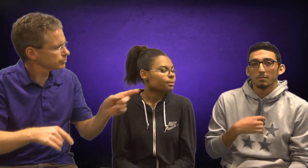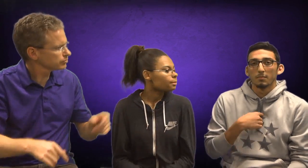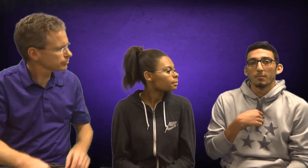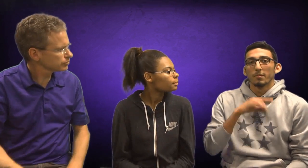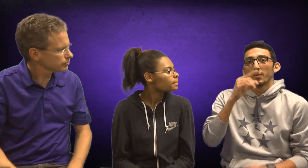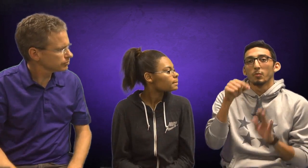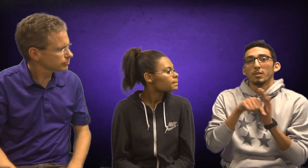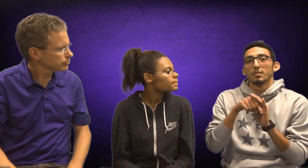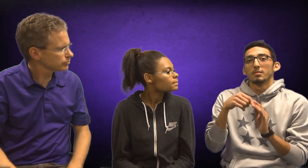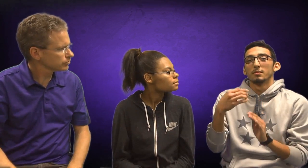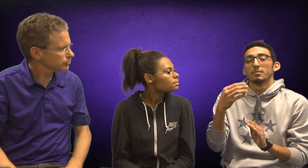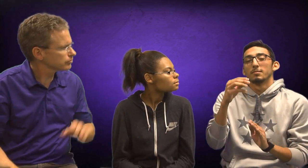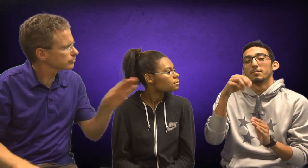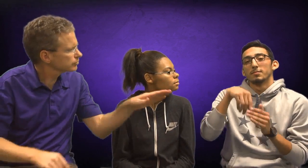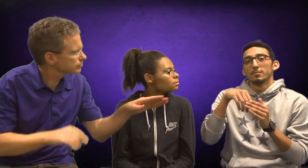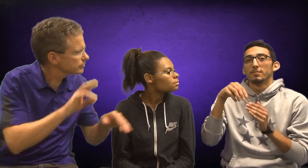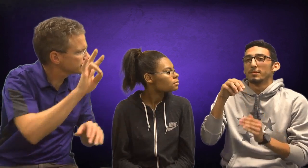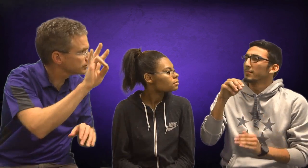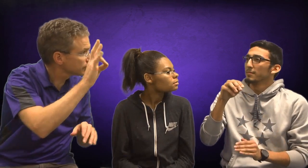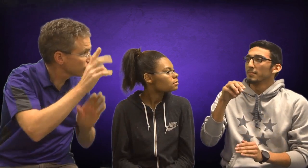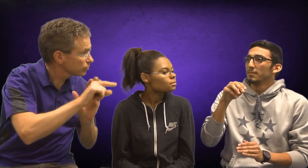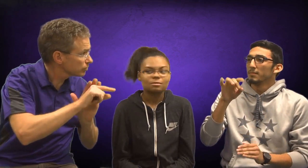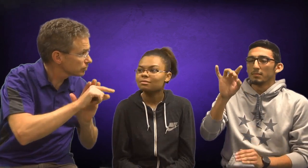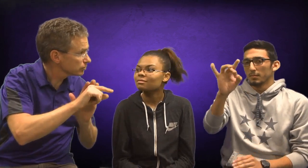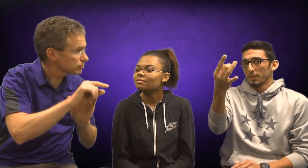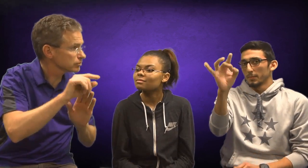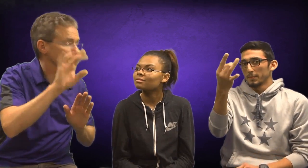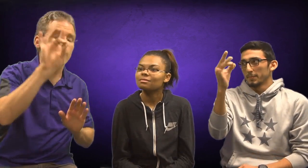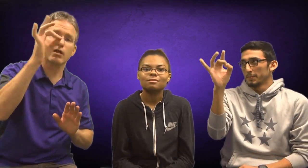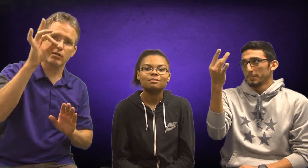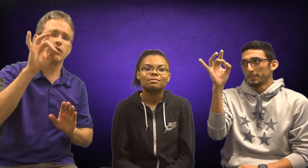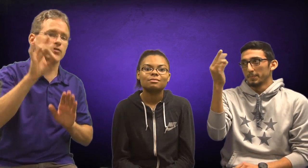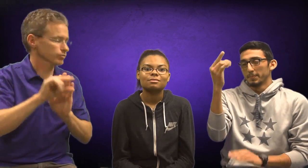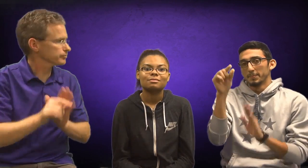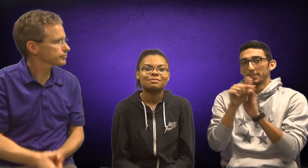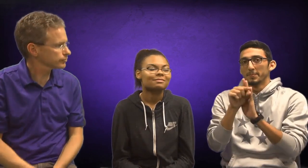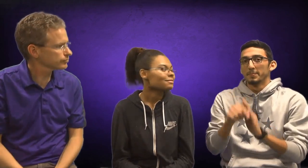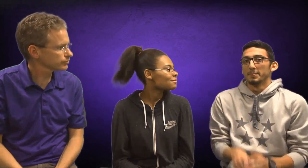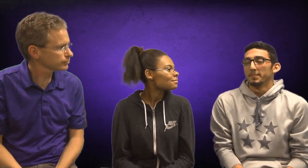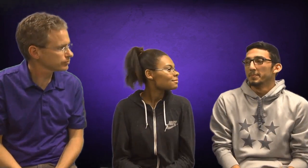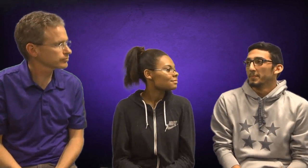I went into OSD at 8th grade too.